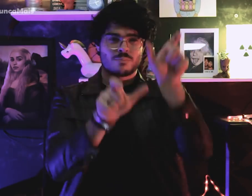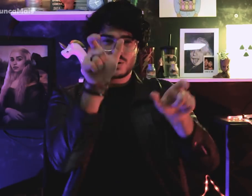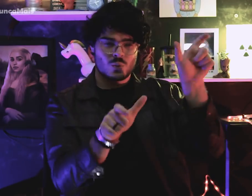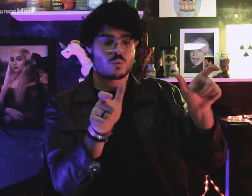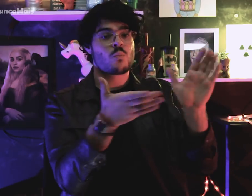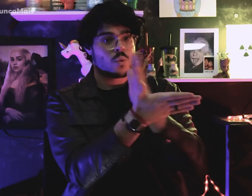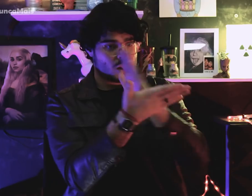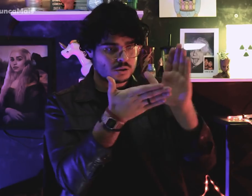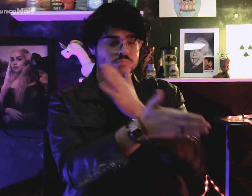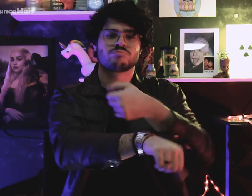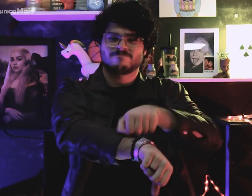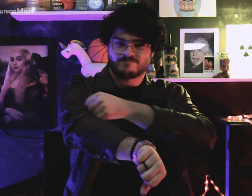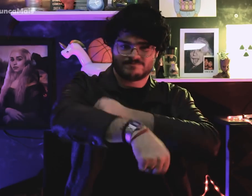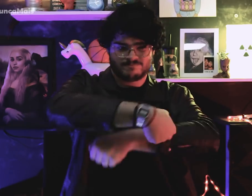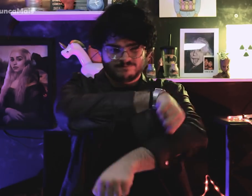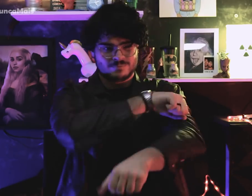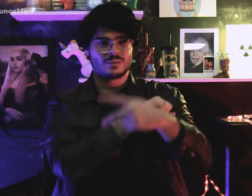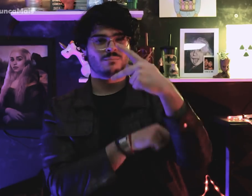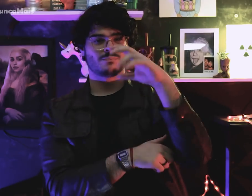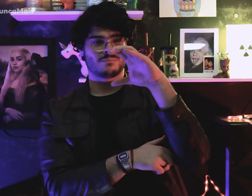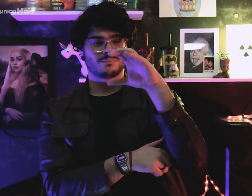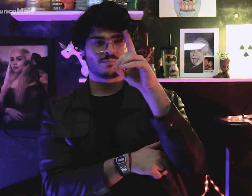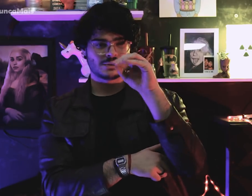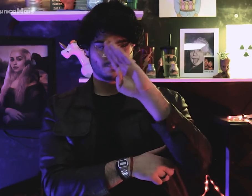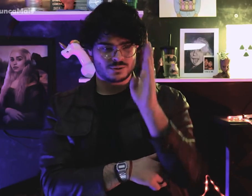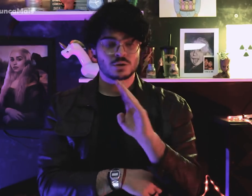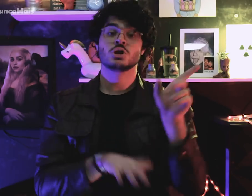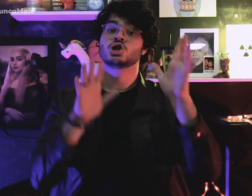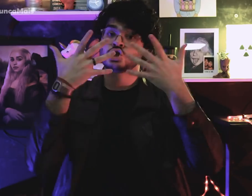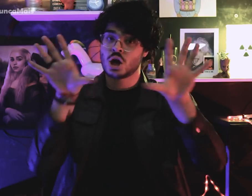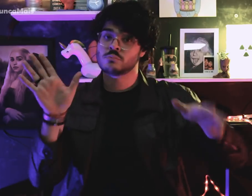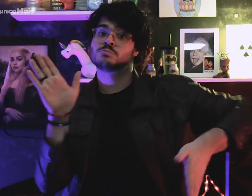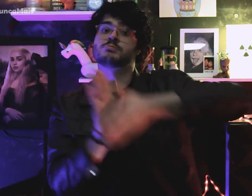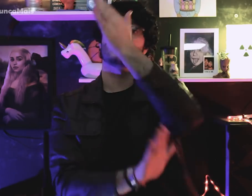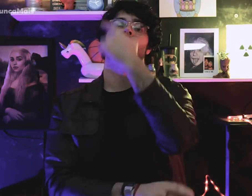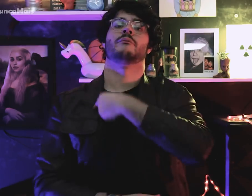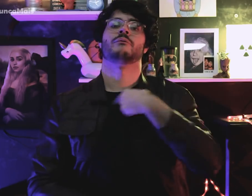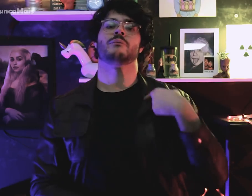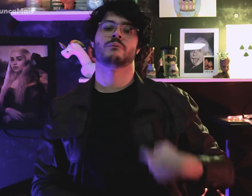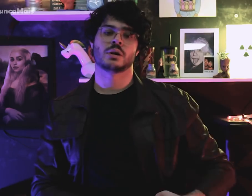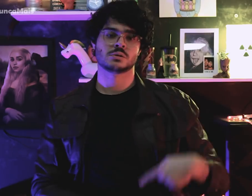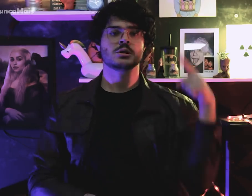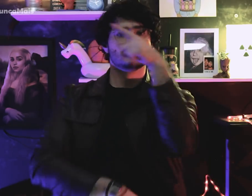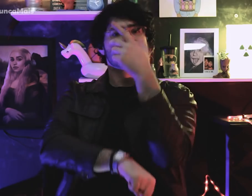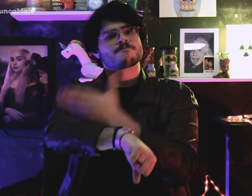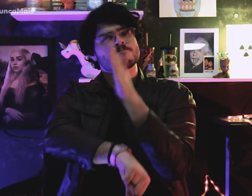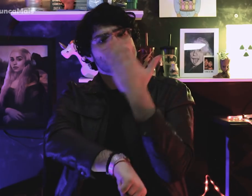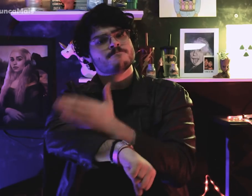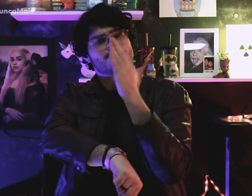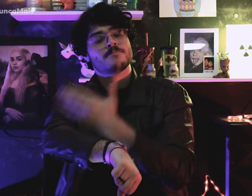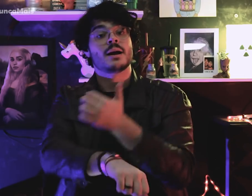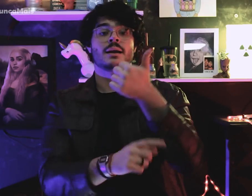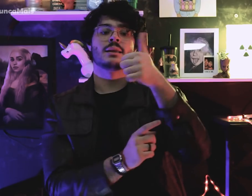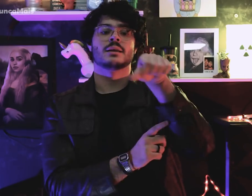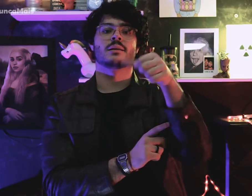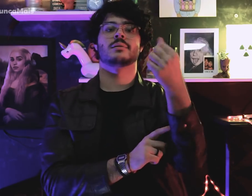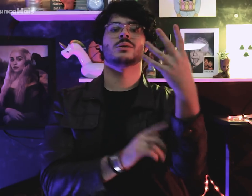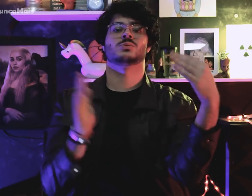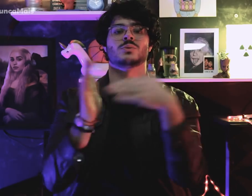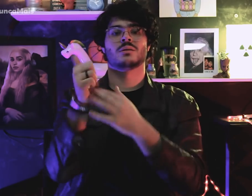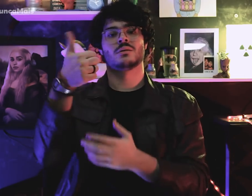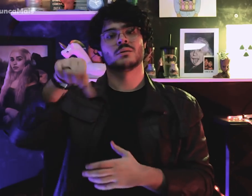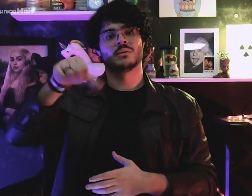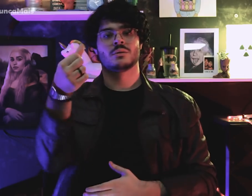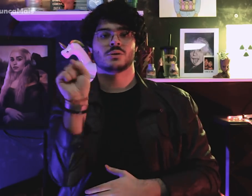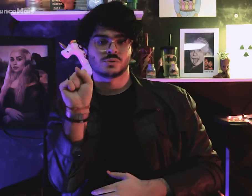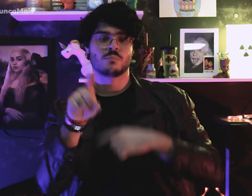Alguns militantes do PCdoB foram treinados na China entre 1964 e 1968,